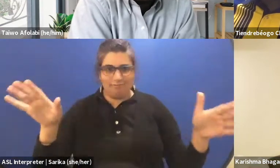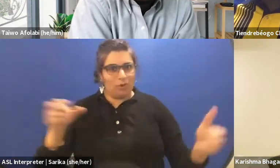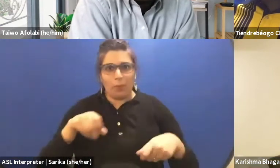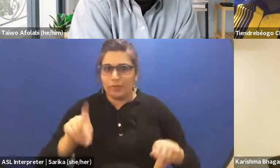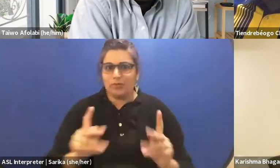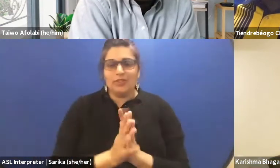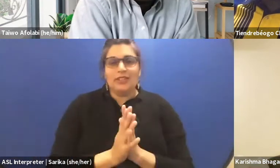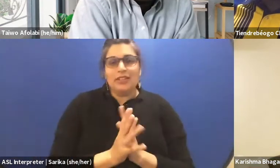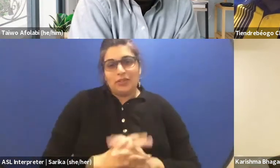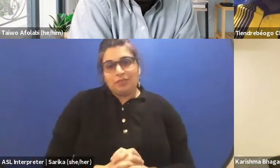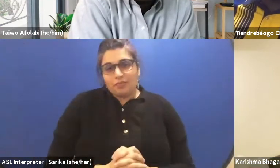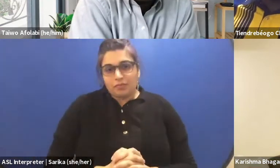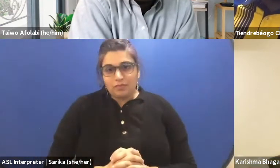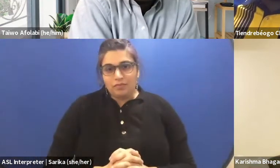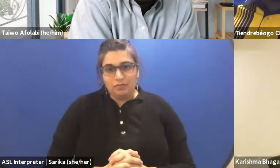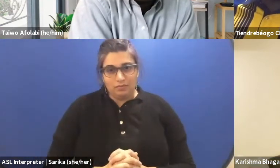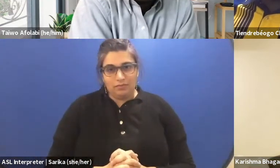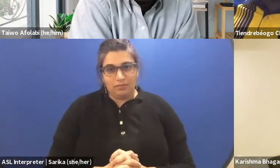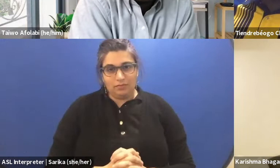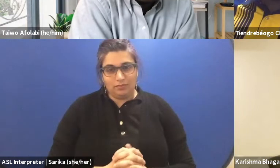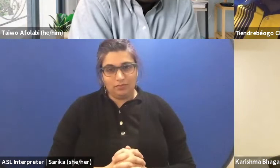(Charles speaks French)